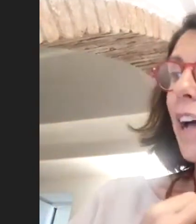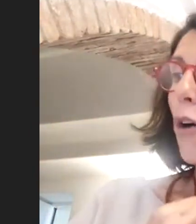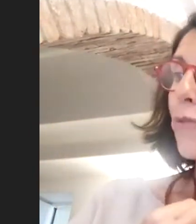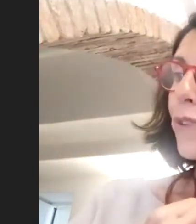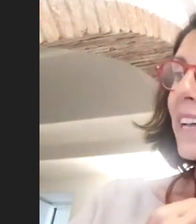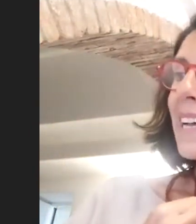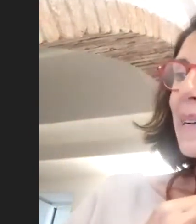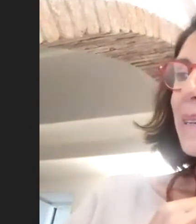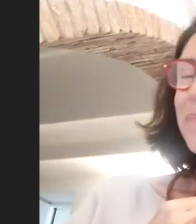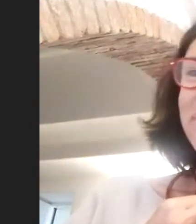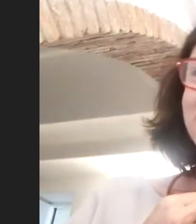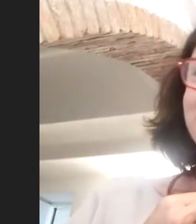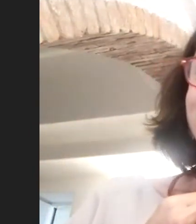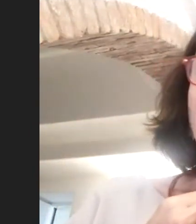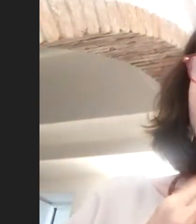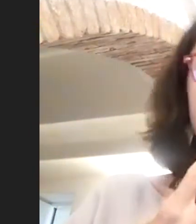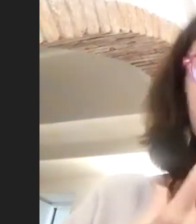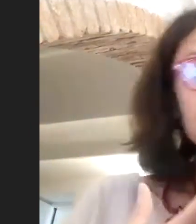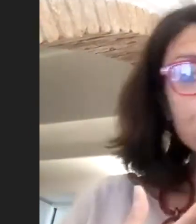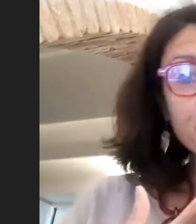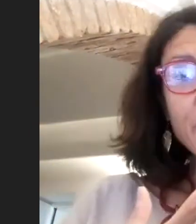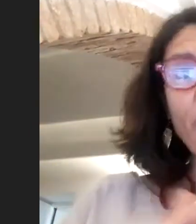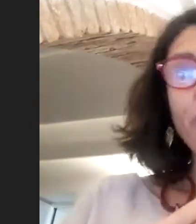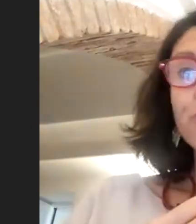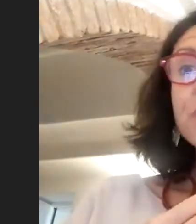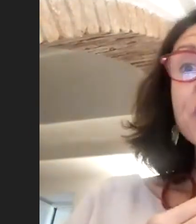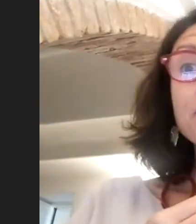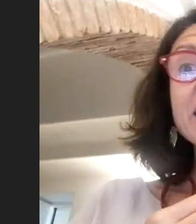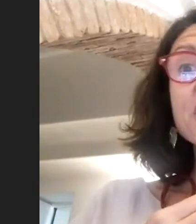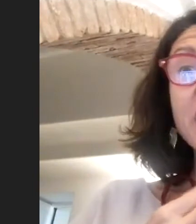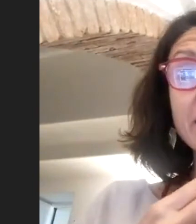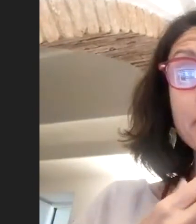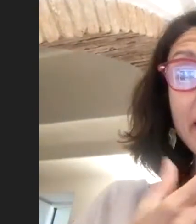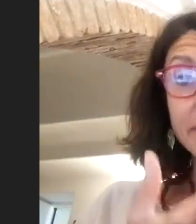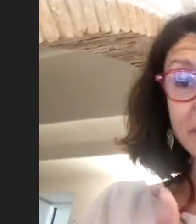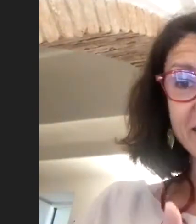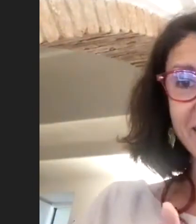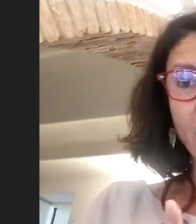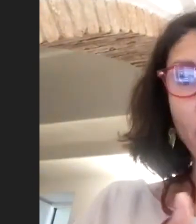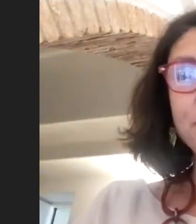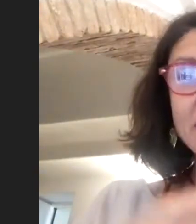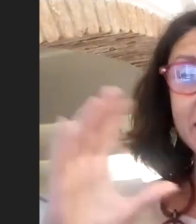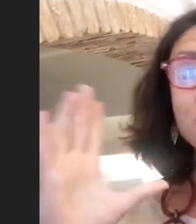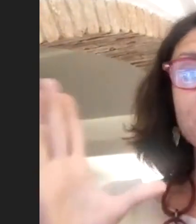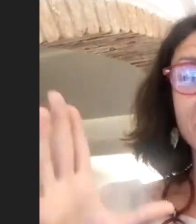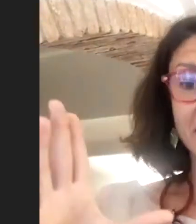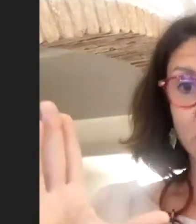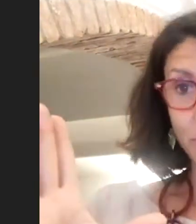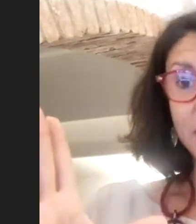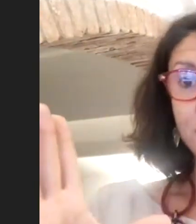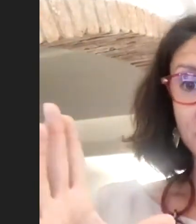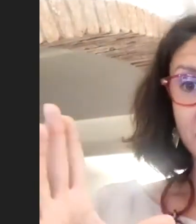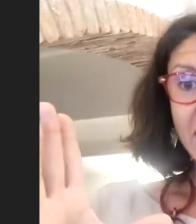of approach of which can be the shared benefits of this digital situation.